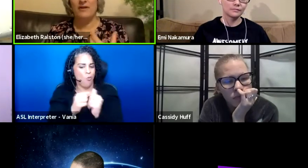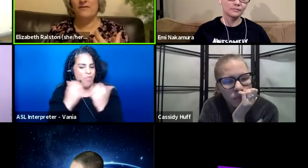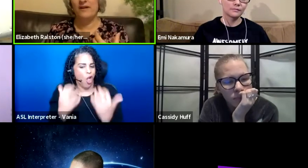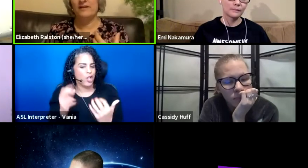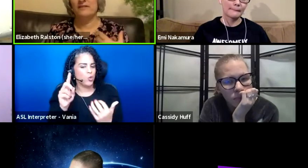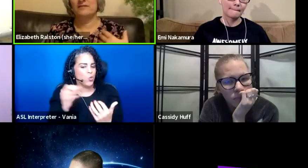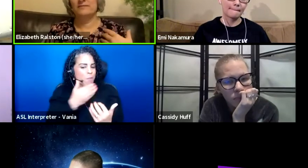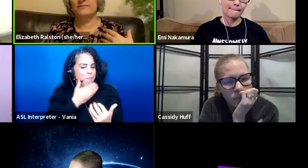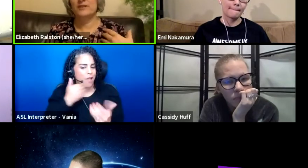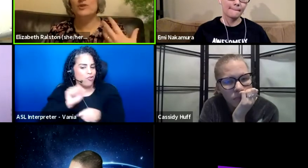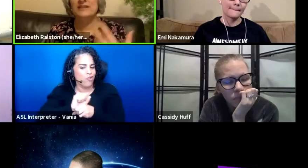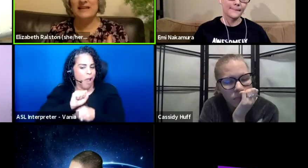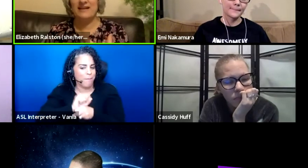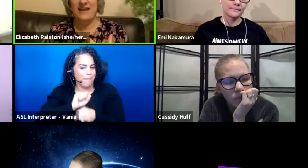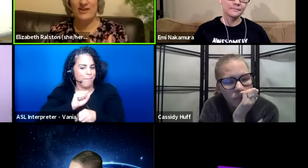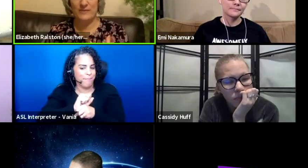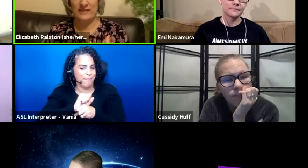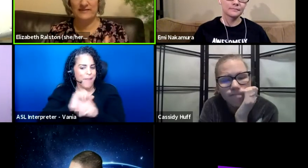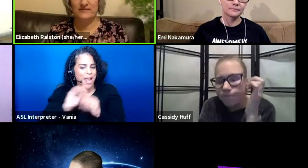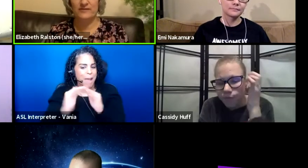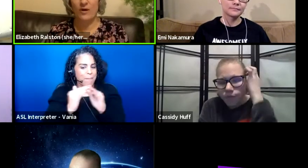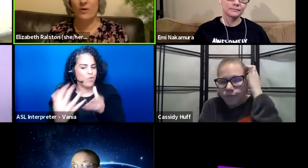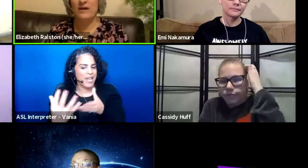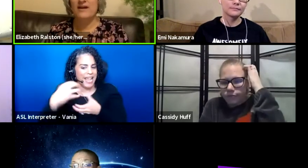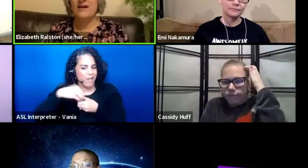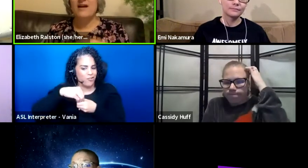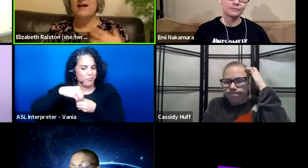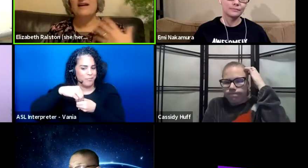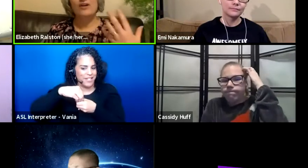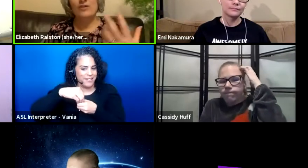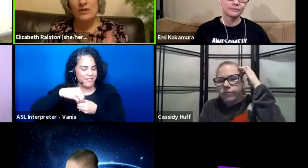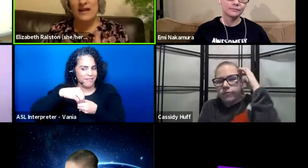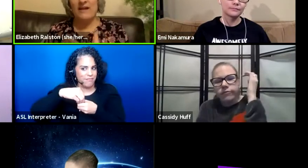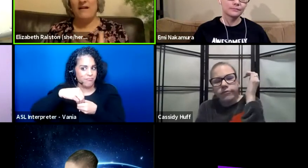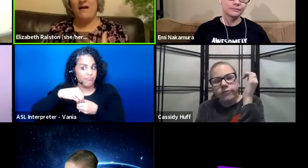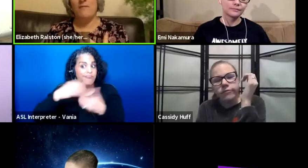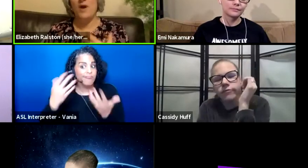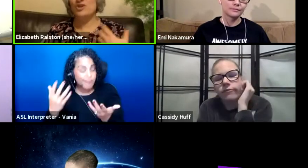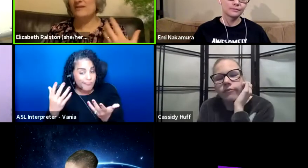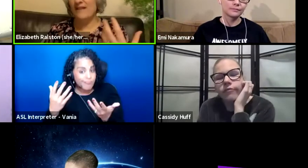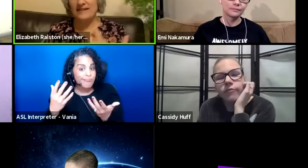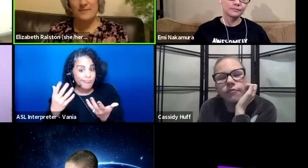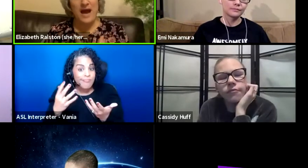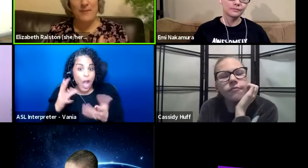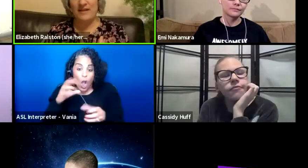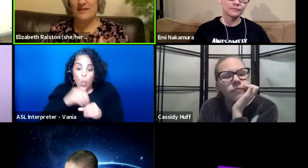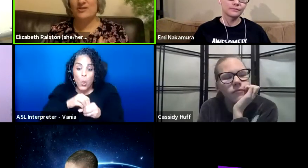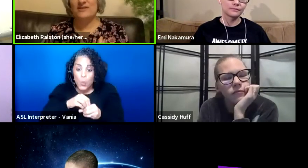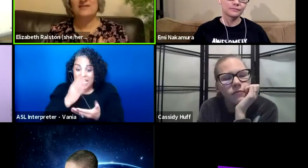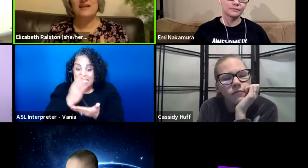of community engagement, so including marginalized populations